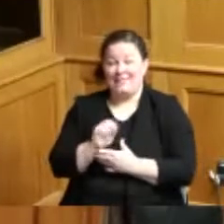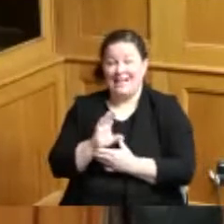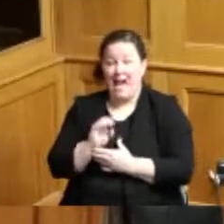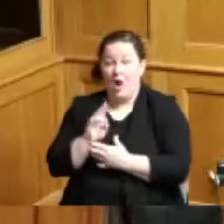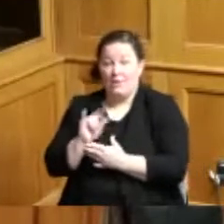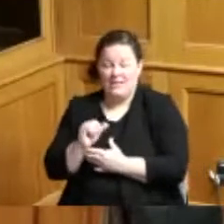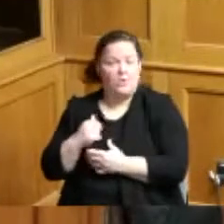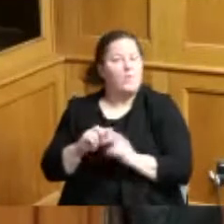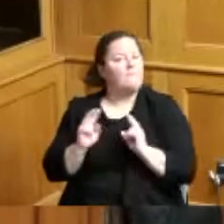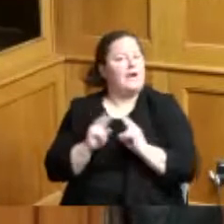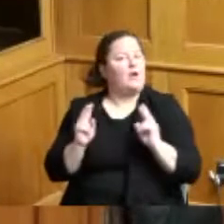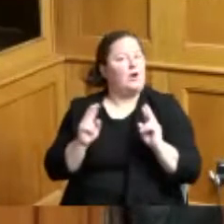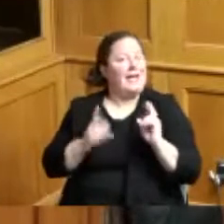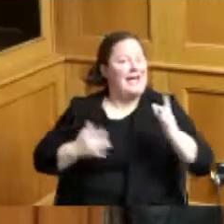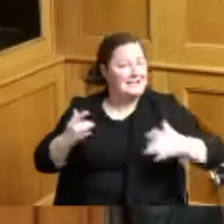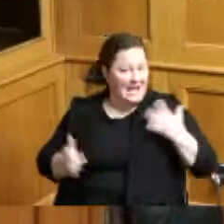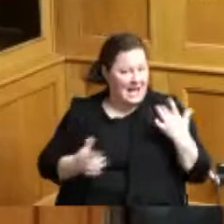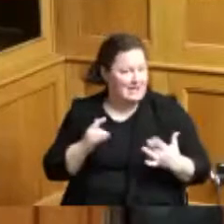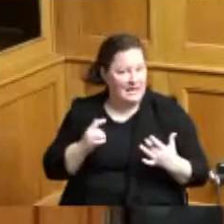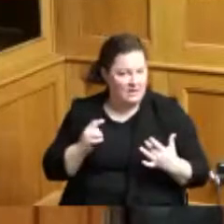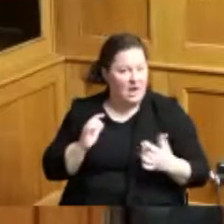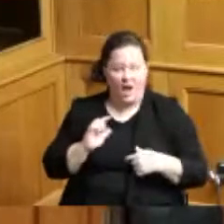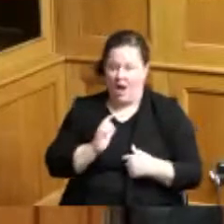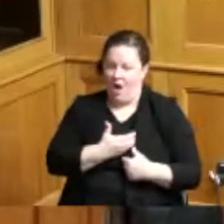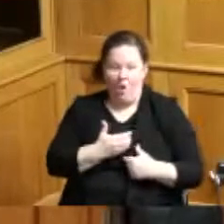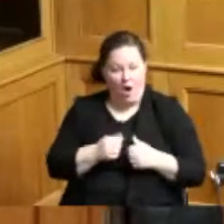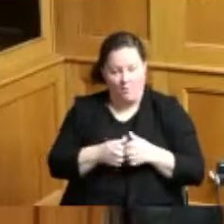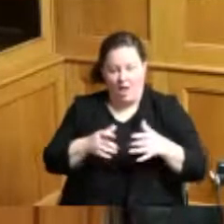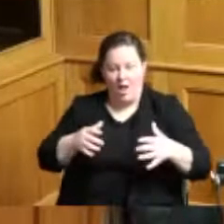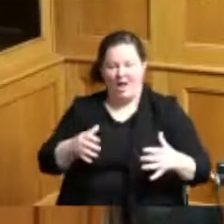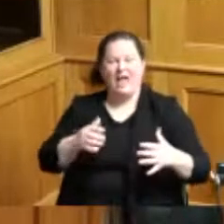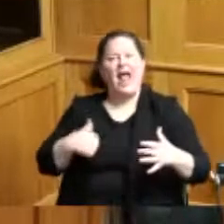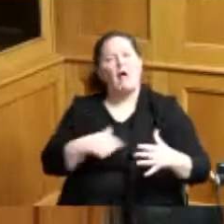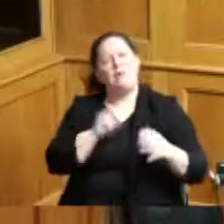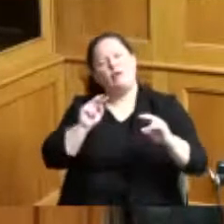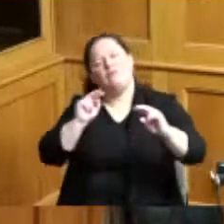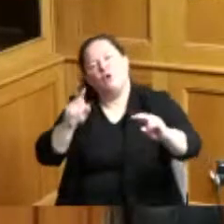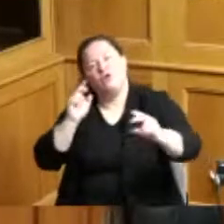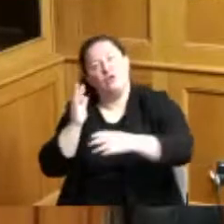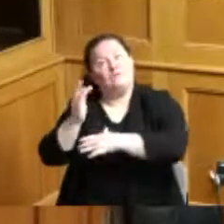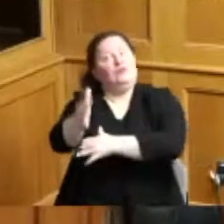and we look forward to the transit system of the future and without your hard work we wouldn't be